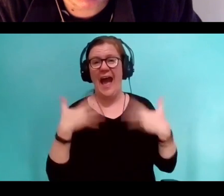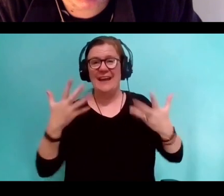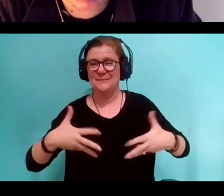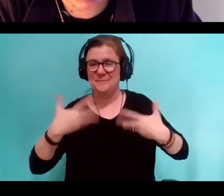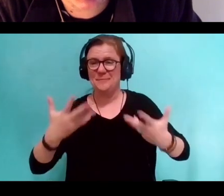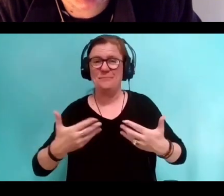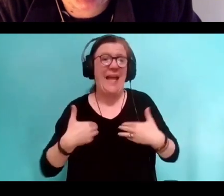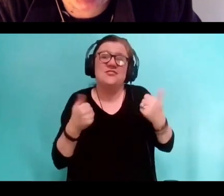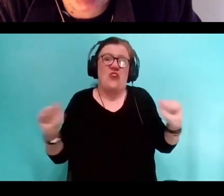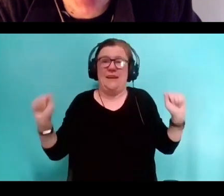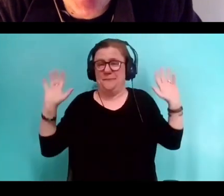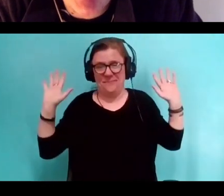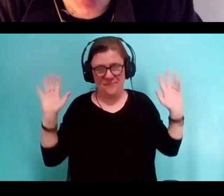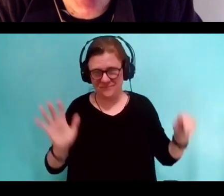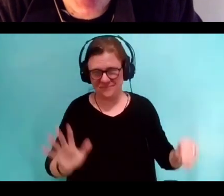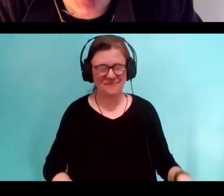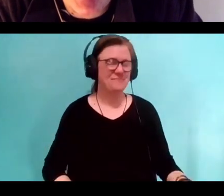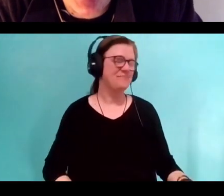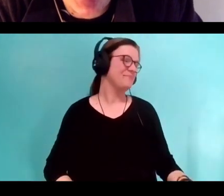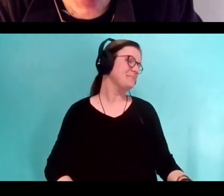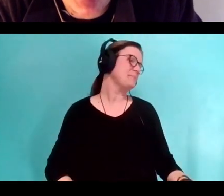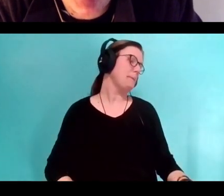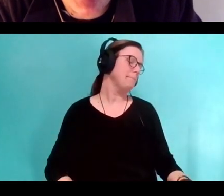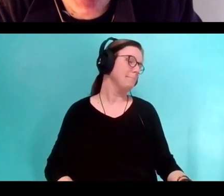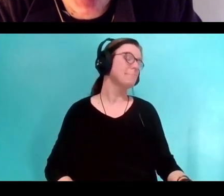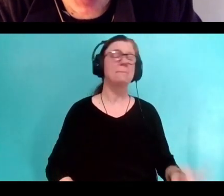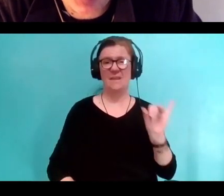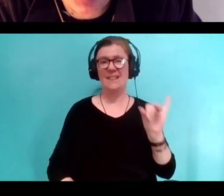and I knew, I tried. So, that was part of it.